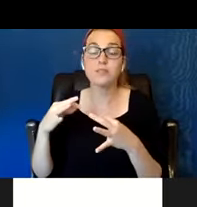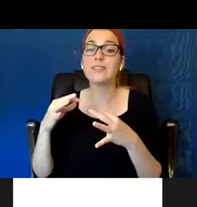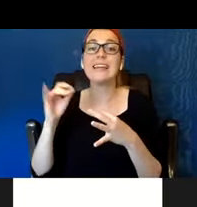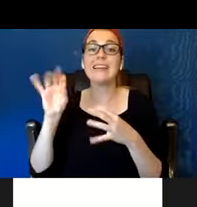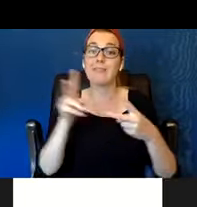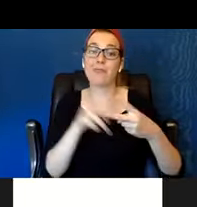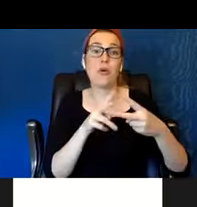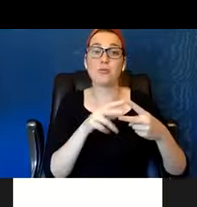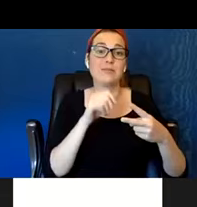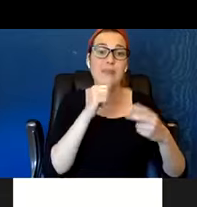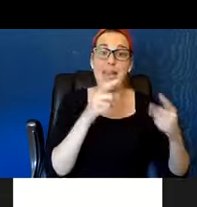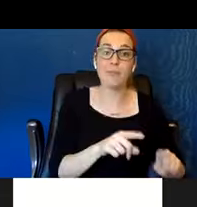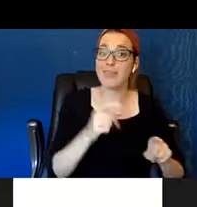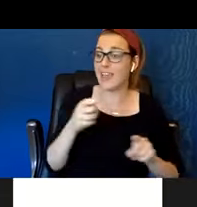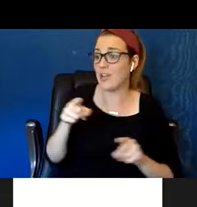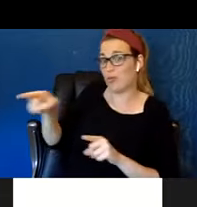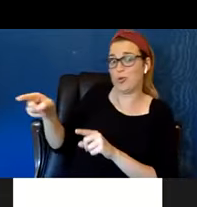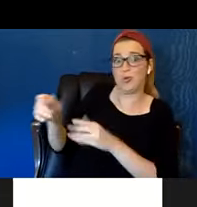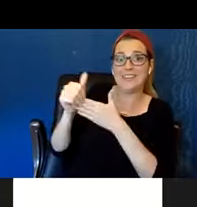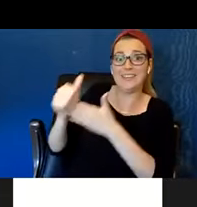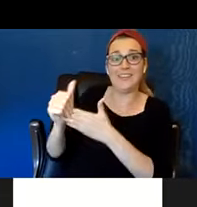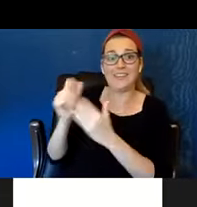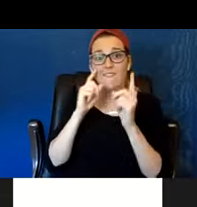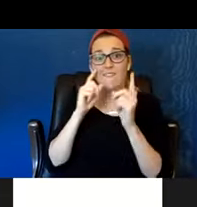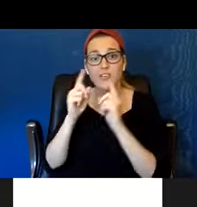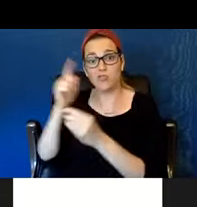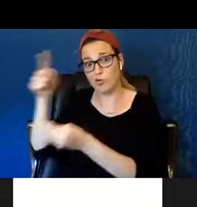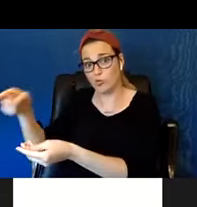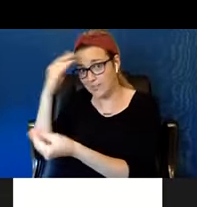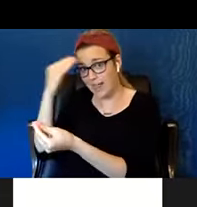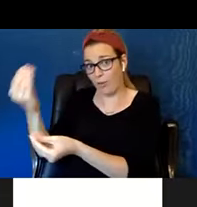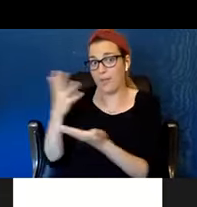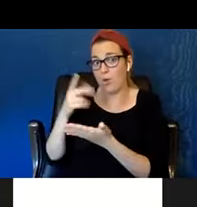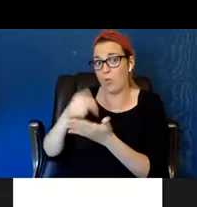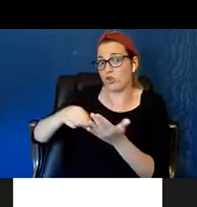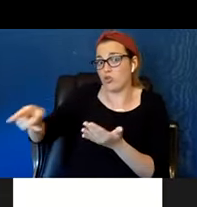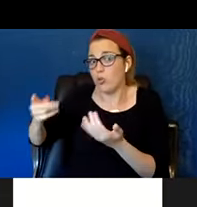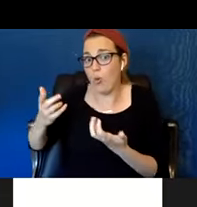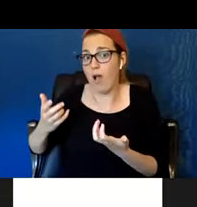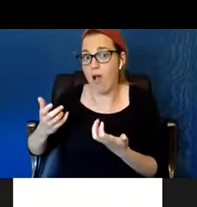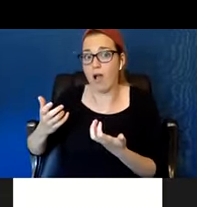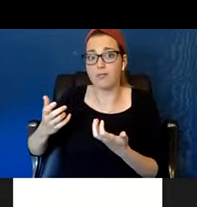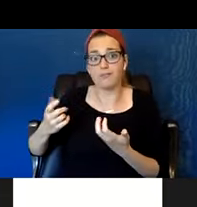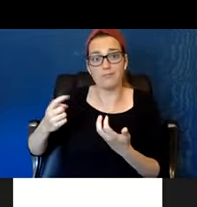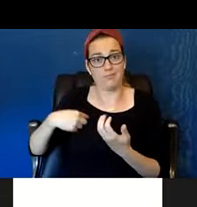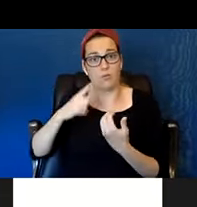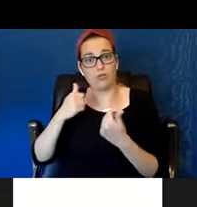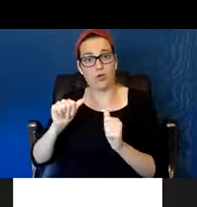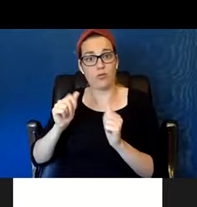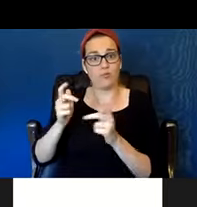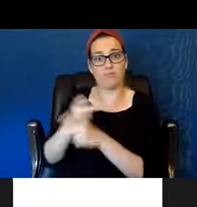that you need and how we can get your needs met in a way that you want that to happen.